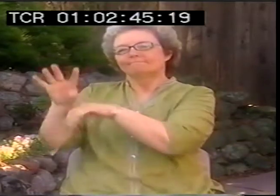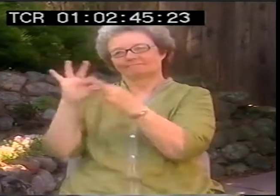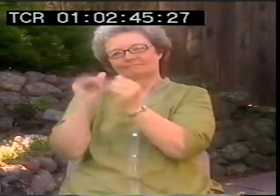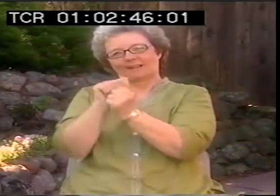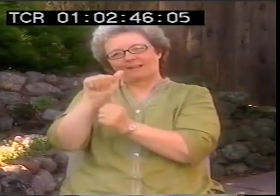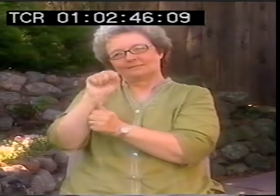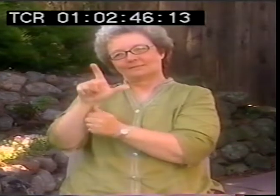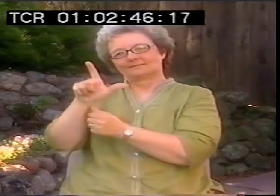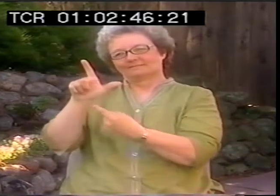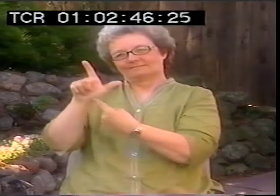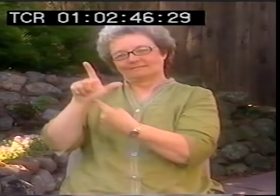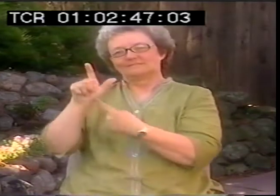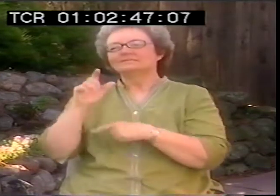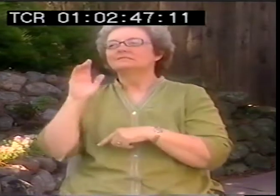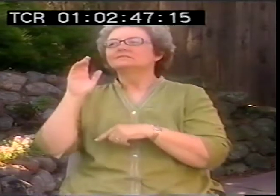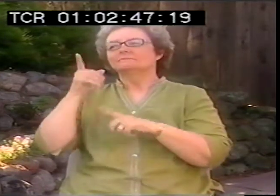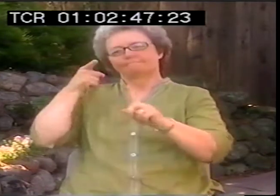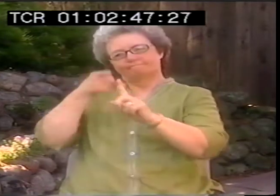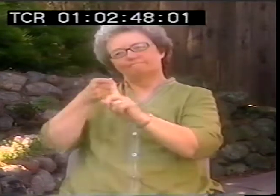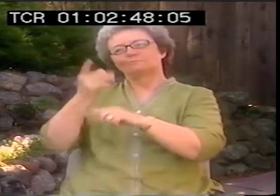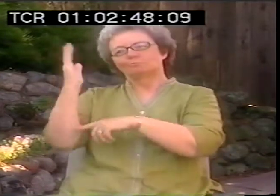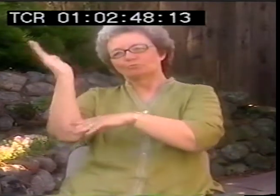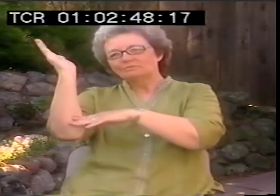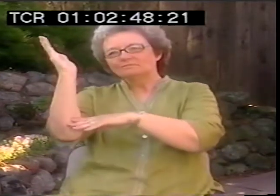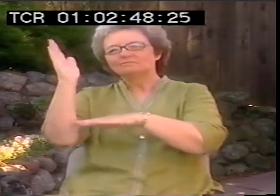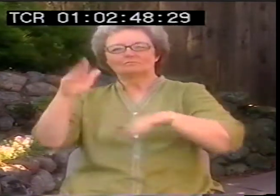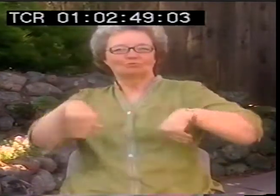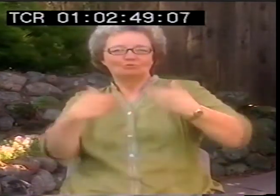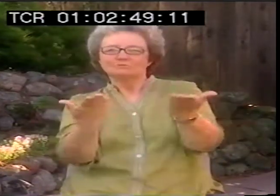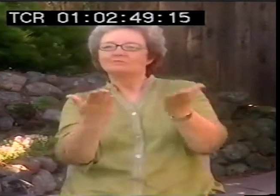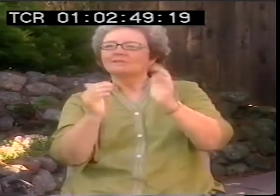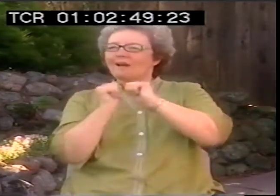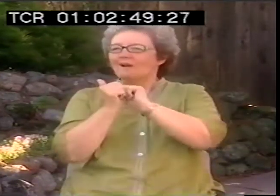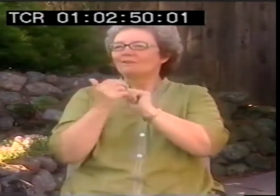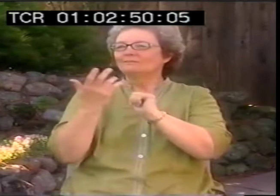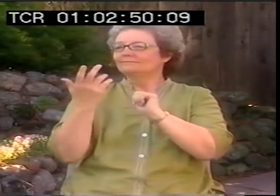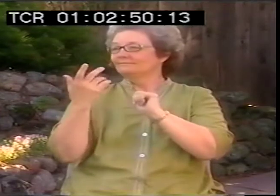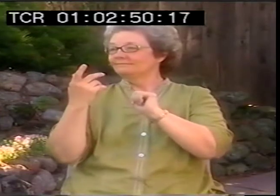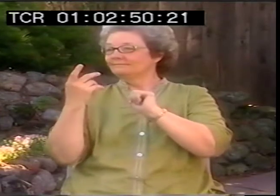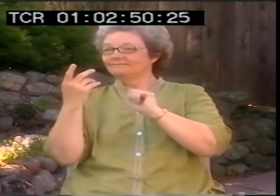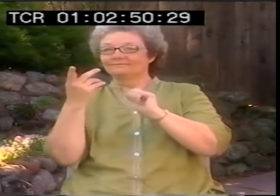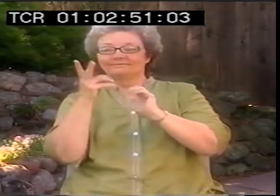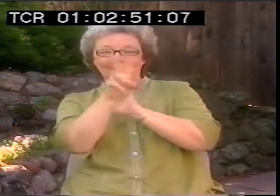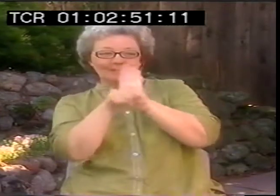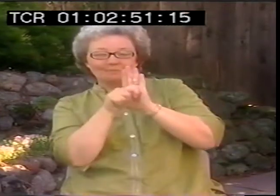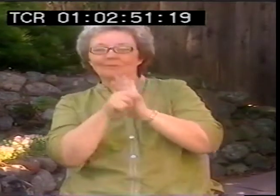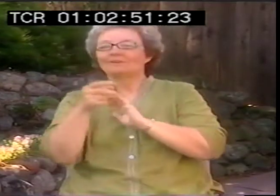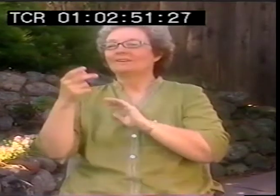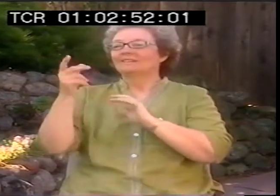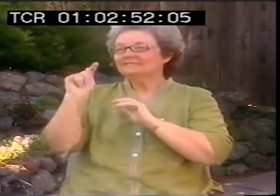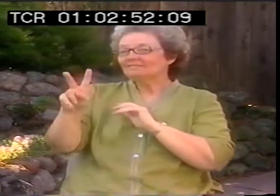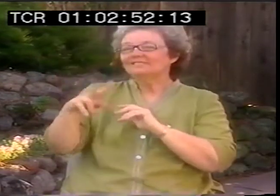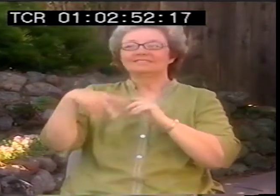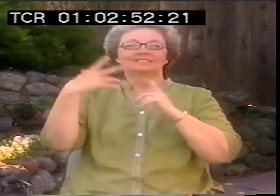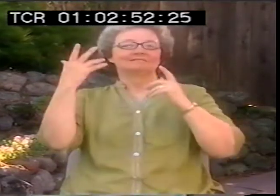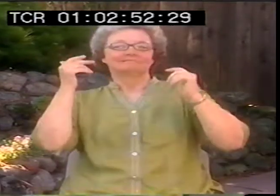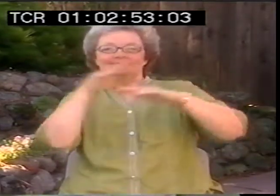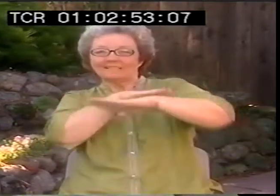I'm giving ASL consulting services. And basically I present to various audiences about ASL.